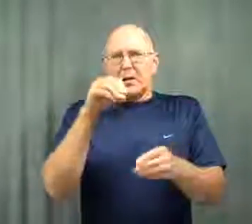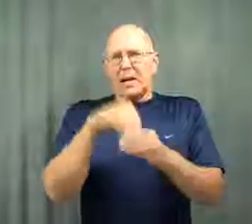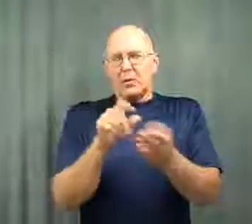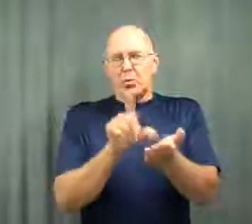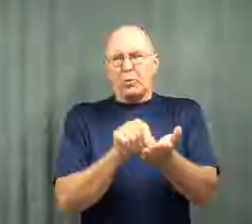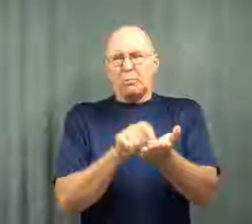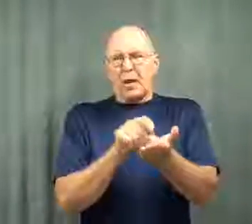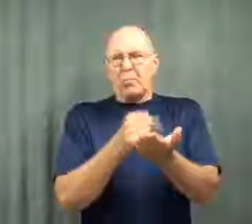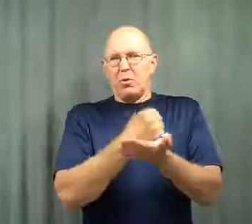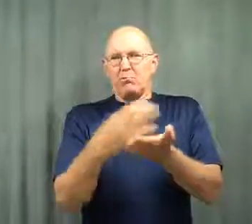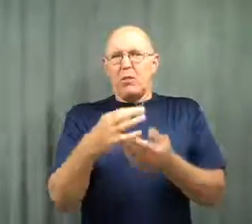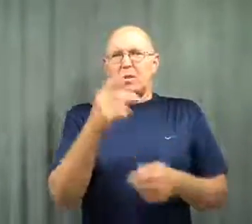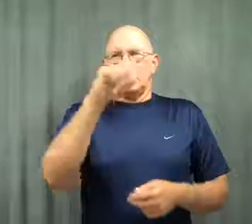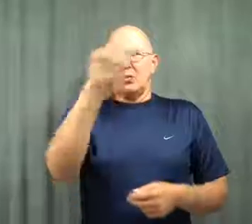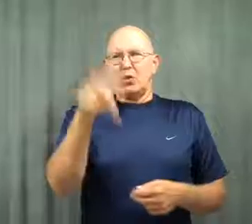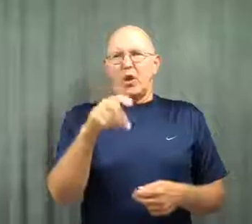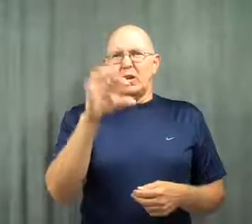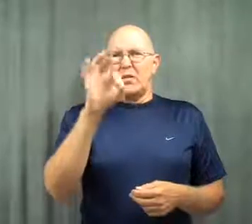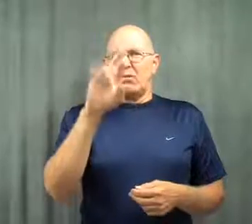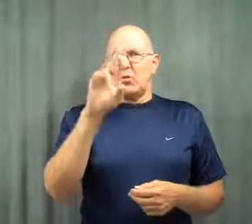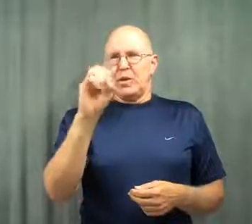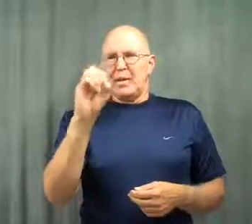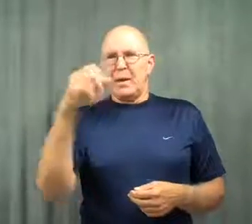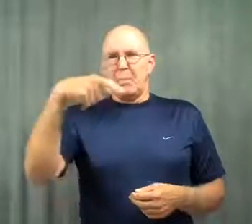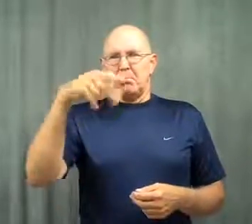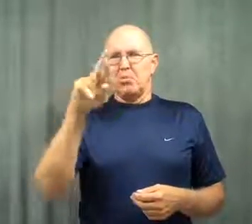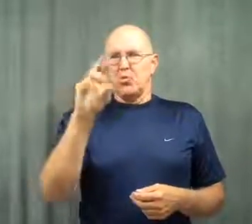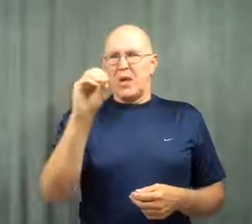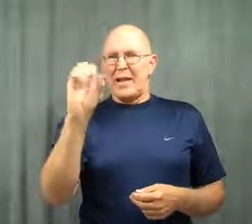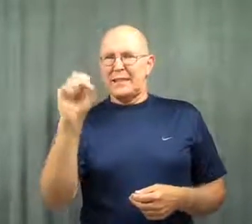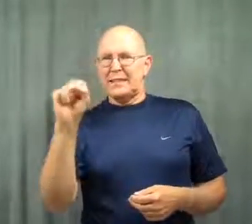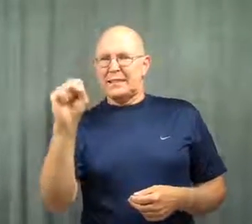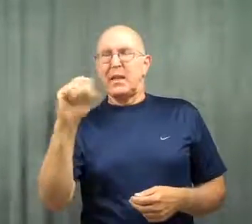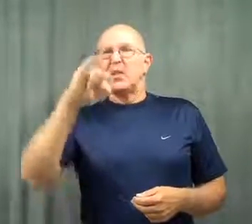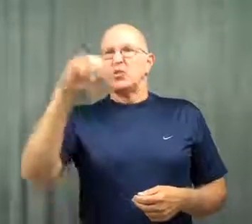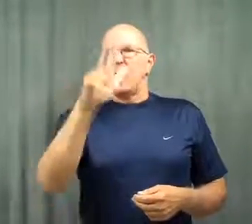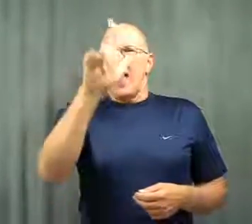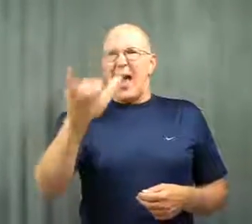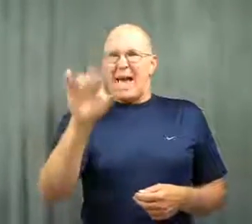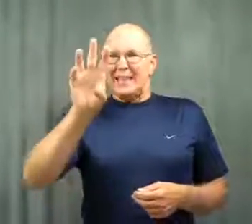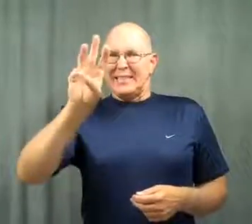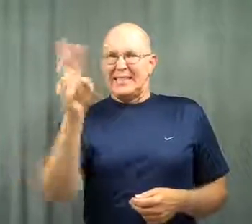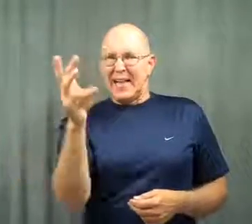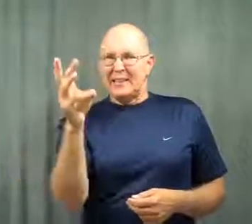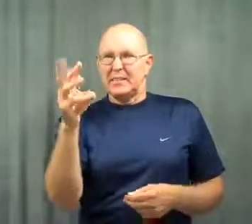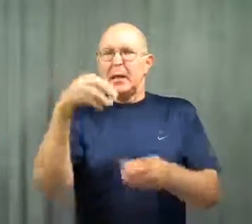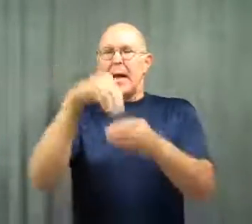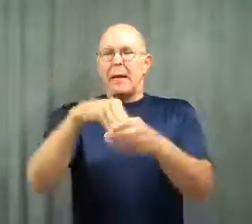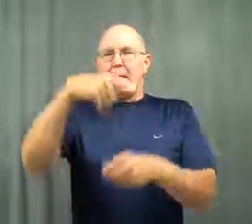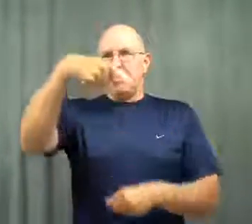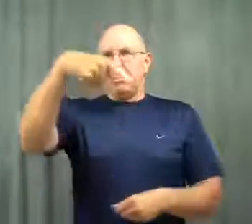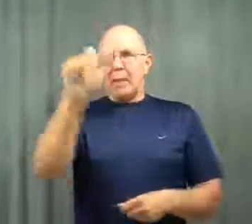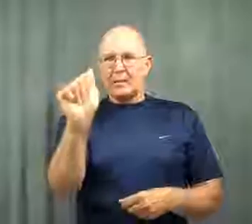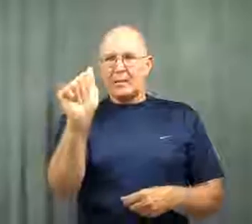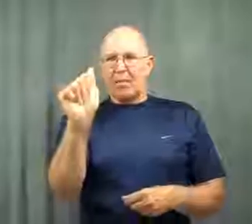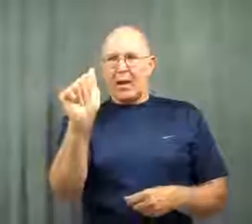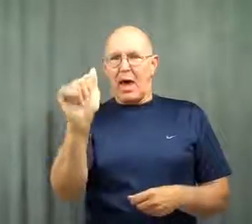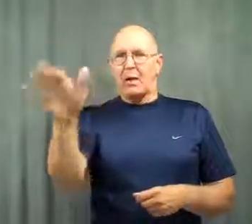It was in the Detroit Free Press on July 6. This happened in Pennsylvania.